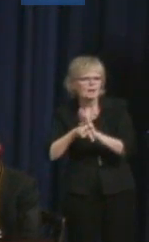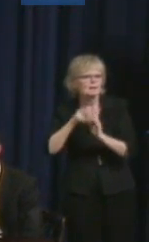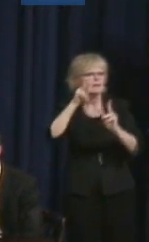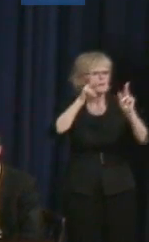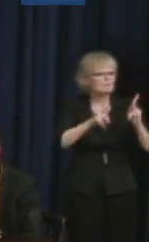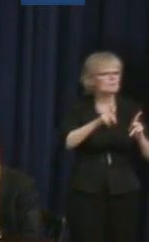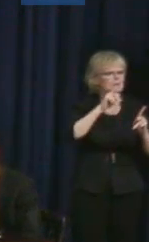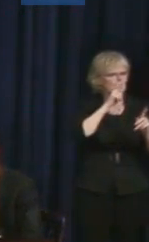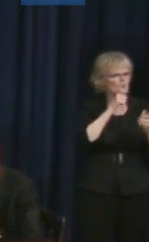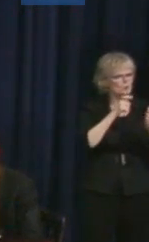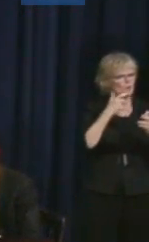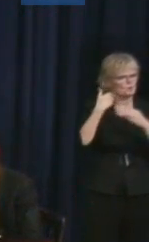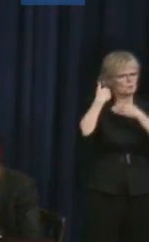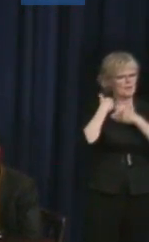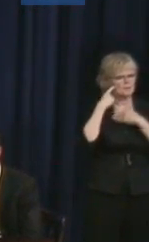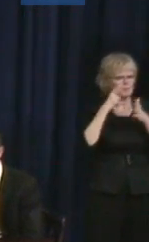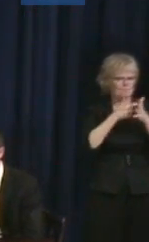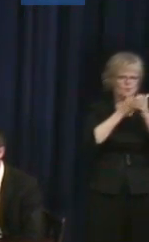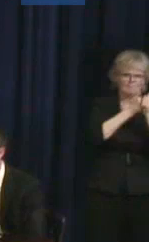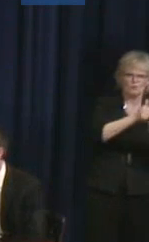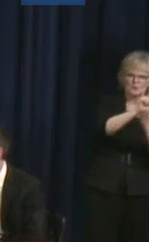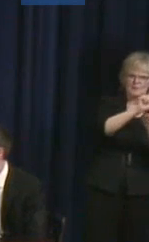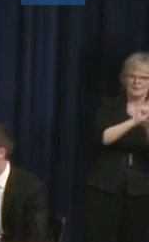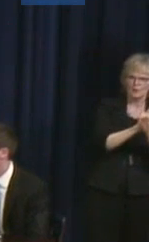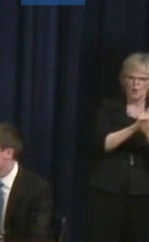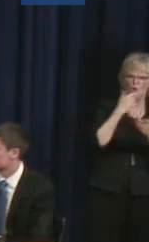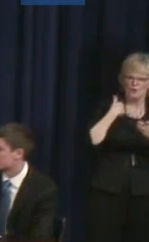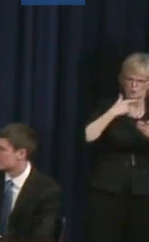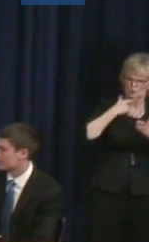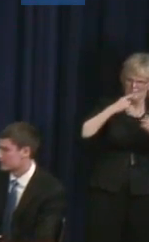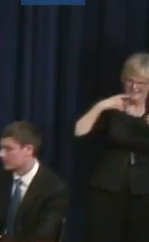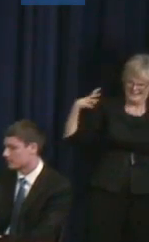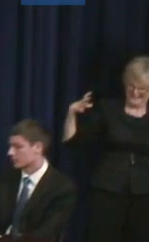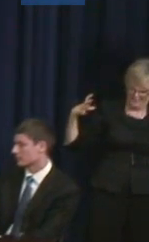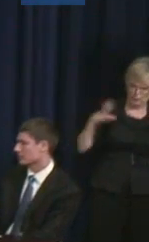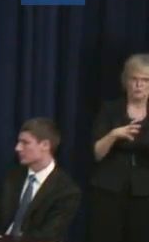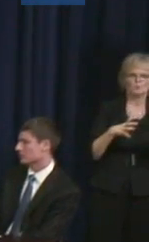So, that's the strategy that I would say. Judith Heumann: Thank you.